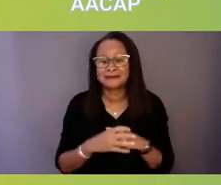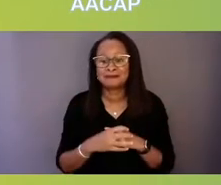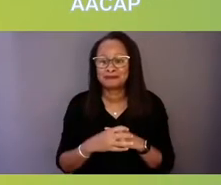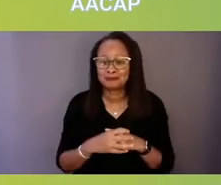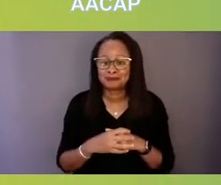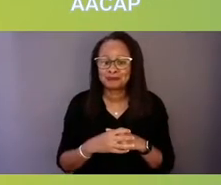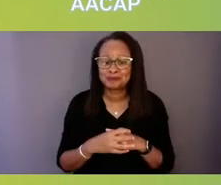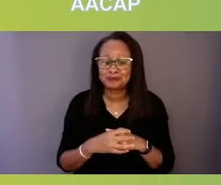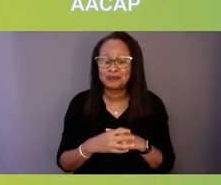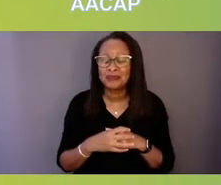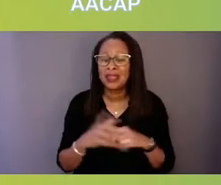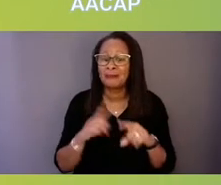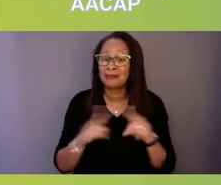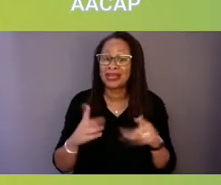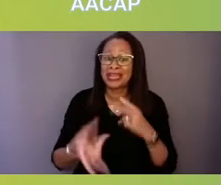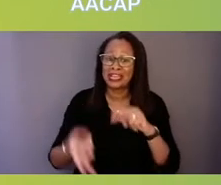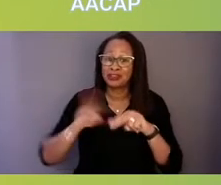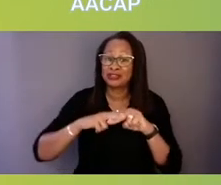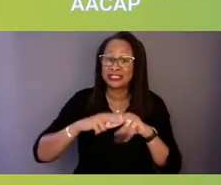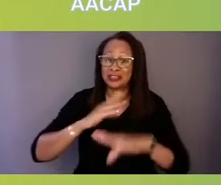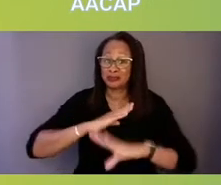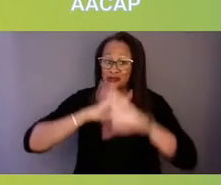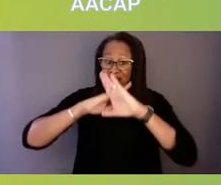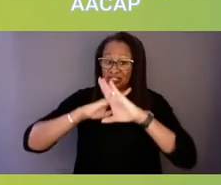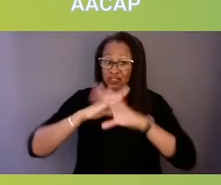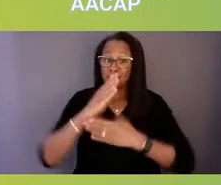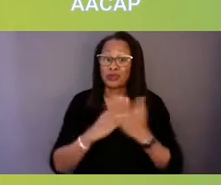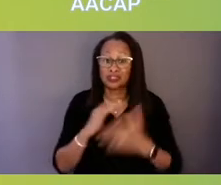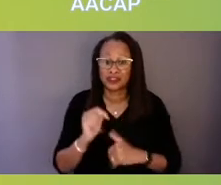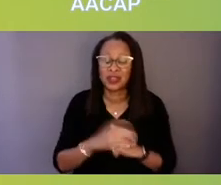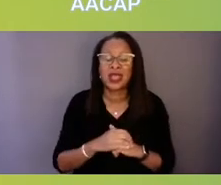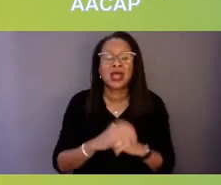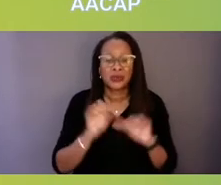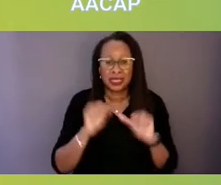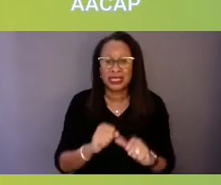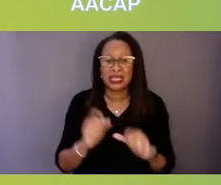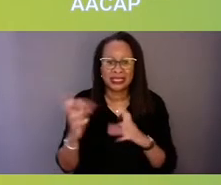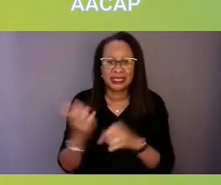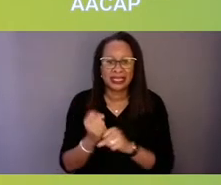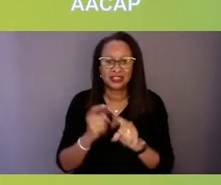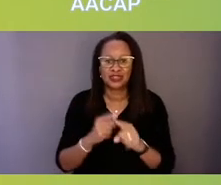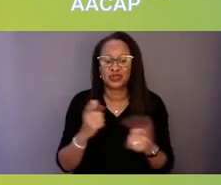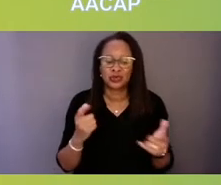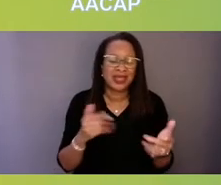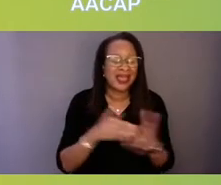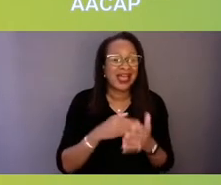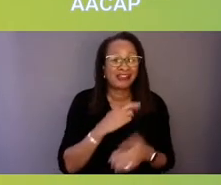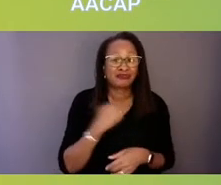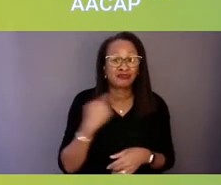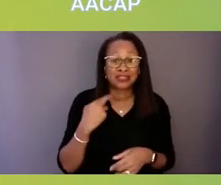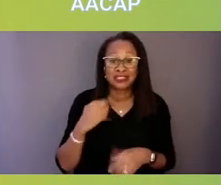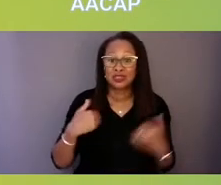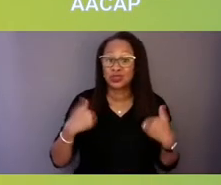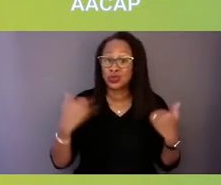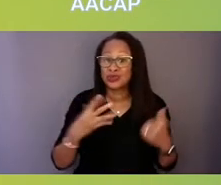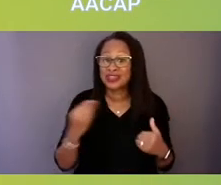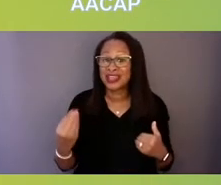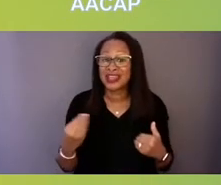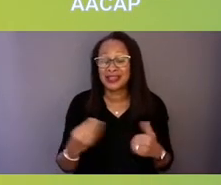we can really get to the outcomes for at-risk youth and adults who are at risk of developing serious mental illness,